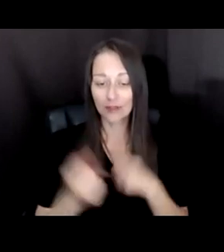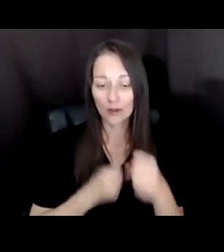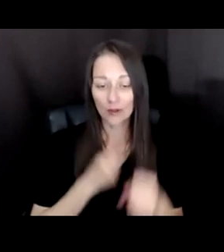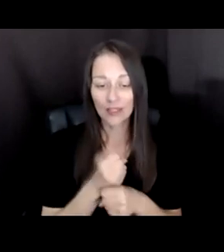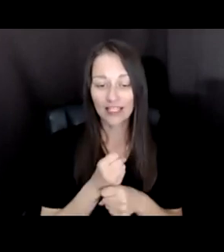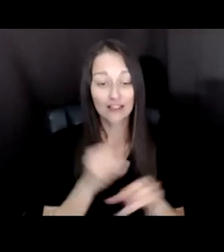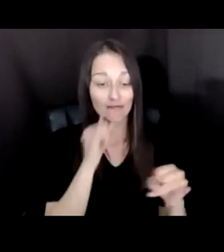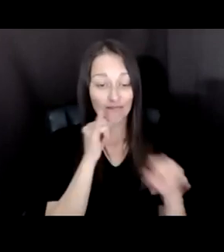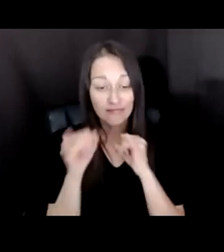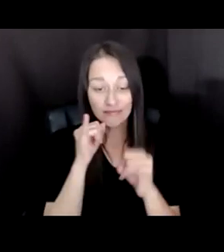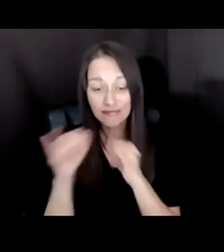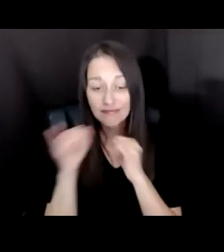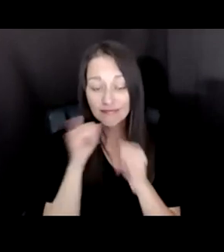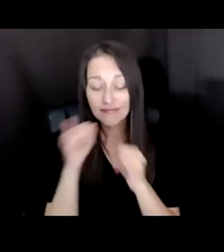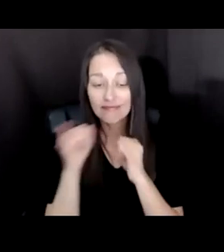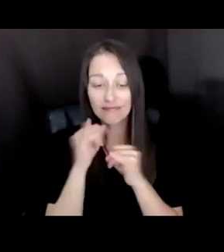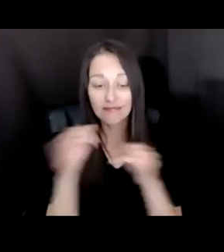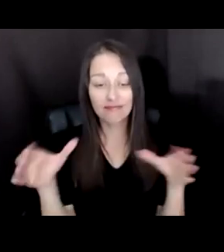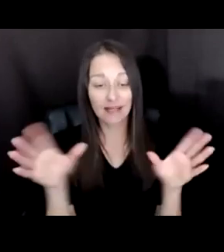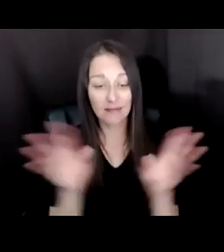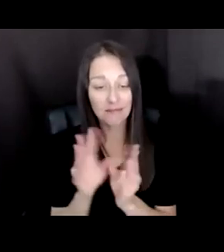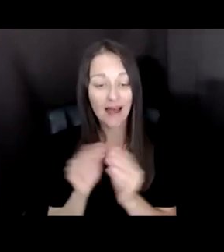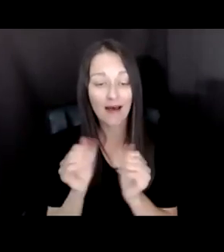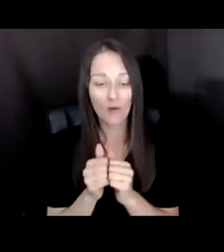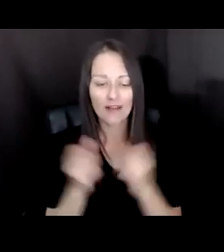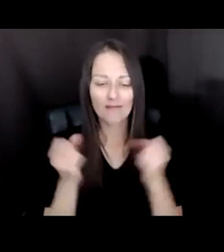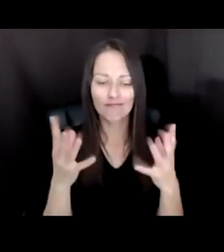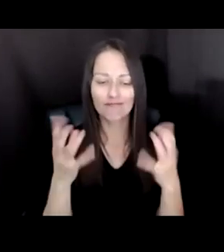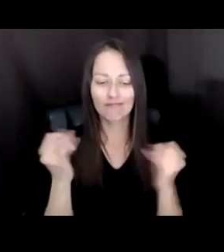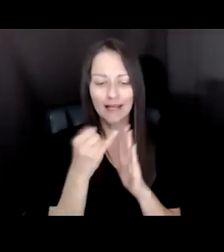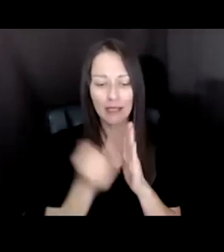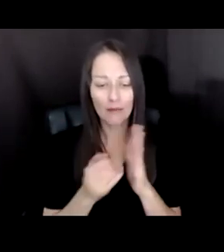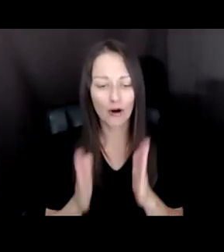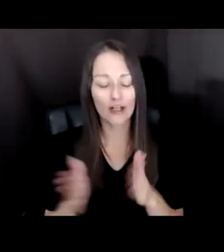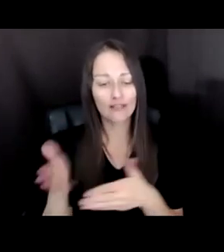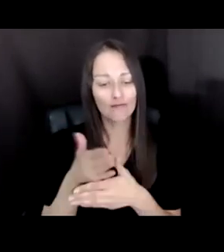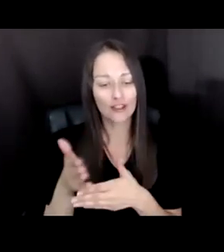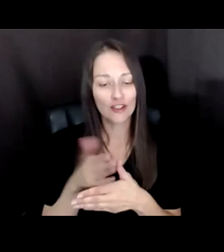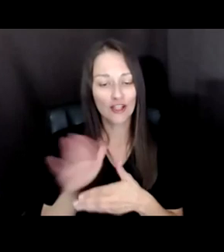HUNDRED ARTISTS AND PRACTITIONERS TO SHARE THE KNOWLEDGE AND EXPERTISE THAT INFORMS THIS REPORT.